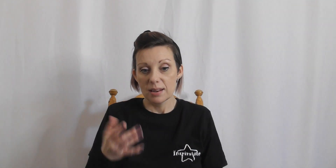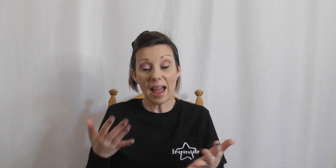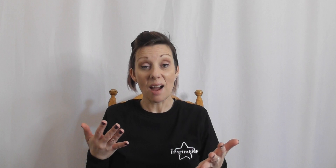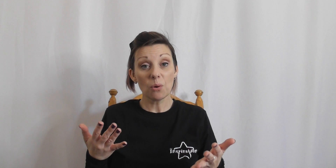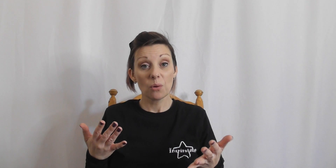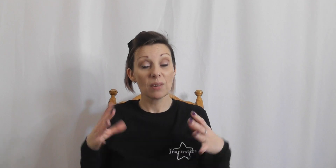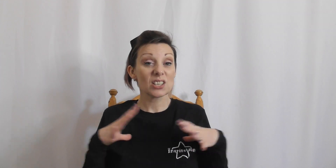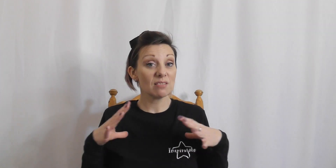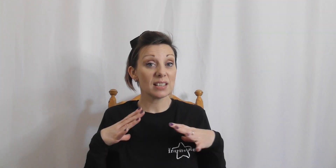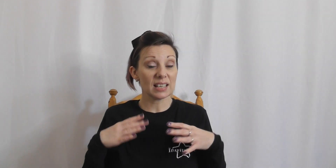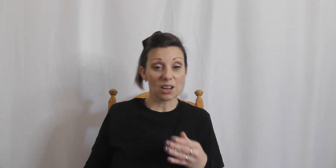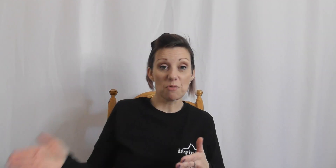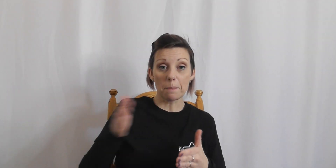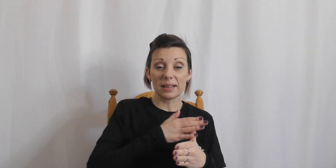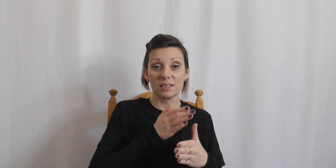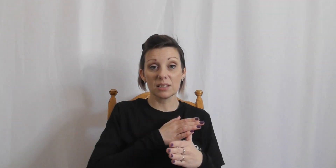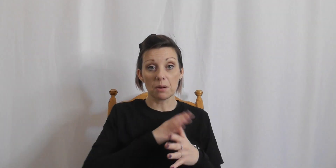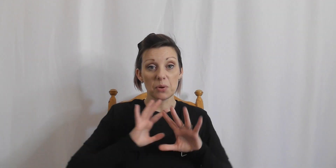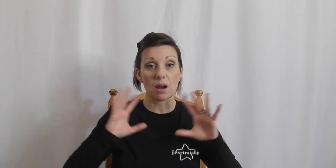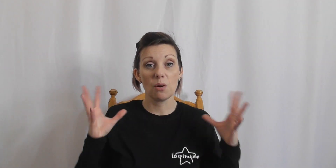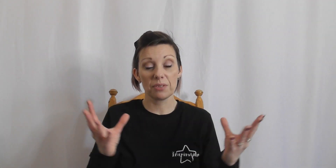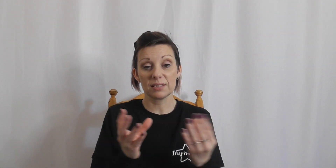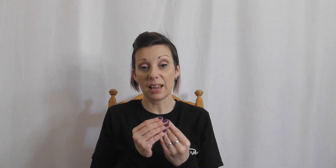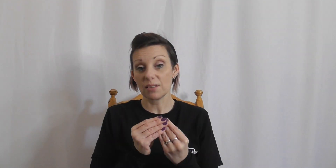now we're actually ready to go right back to the start and put the whole thing together